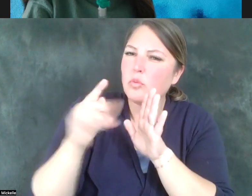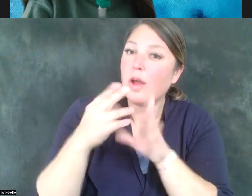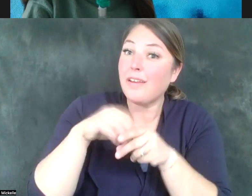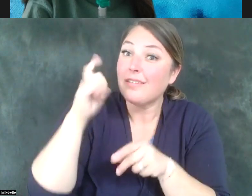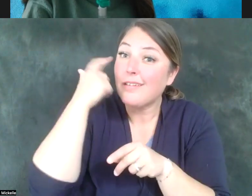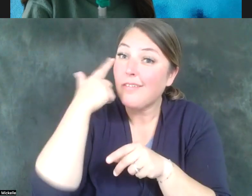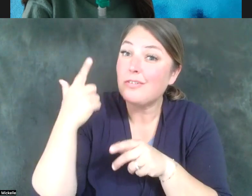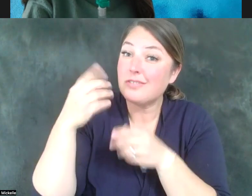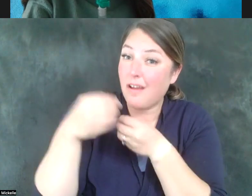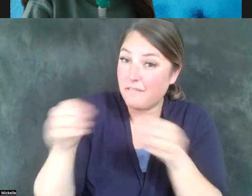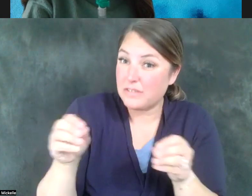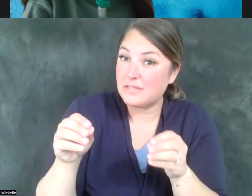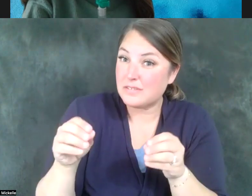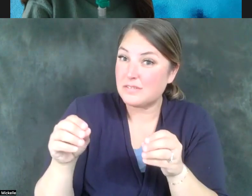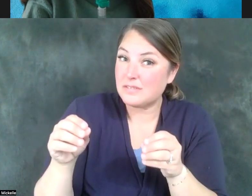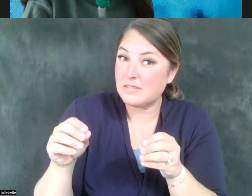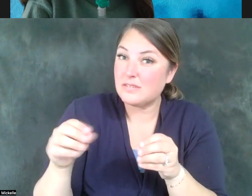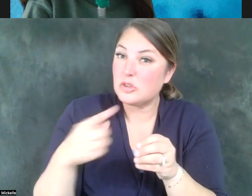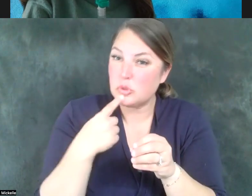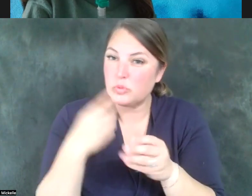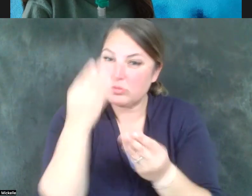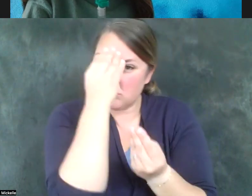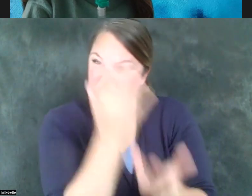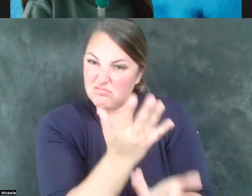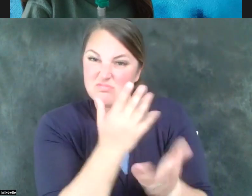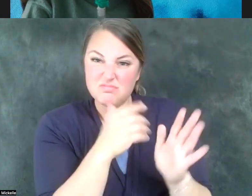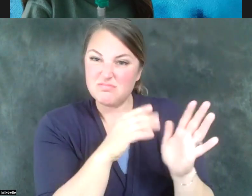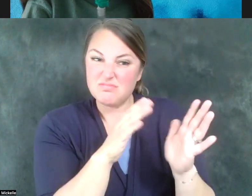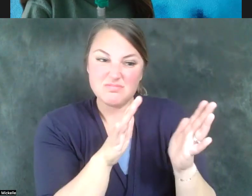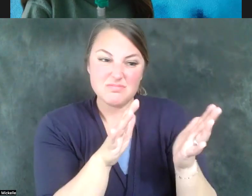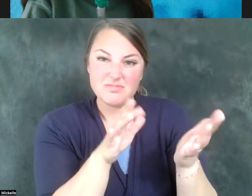of Utah, to express the hope, the expectation, and the need for private